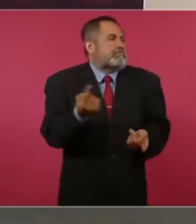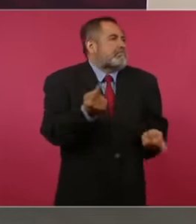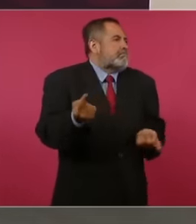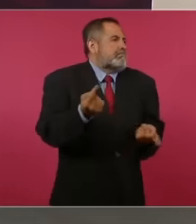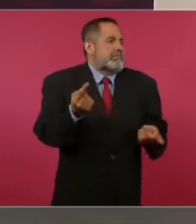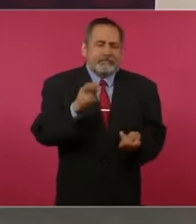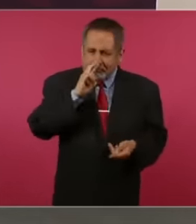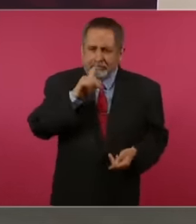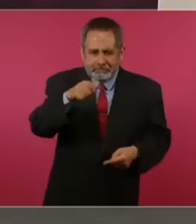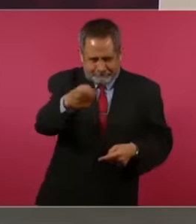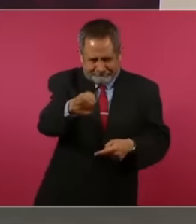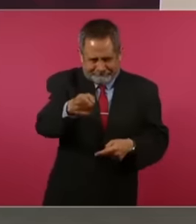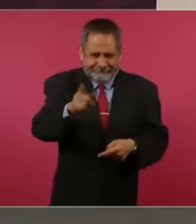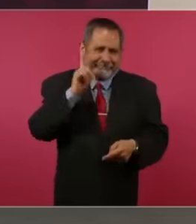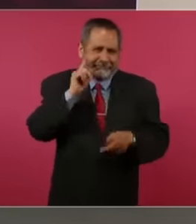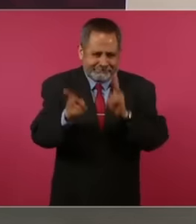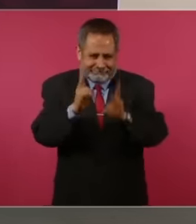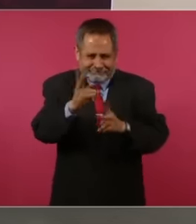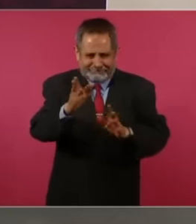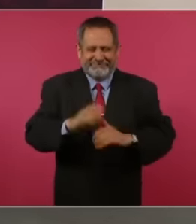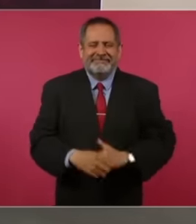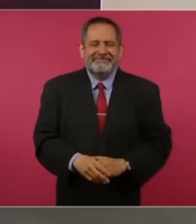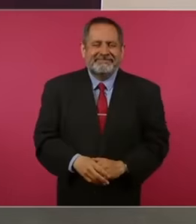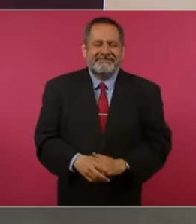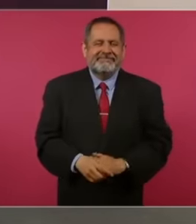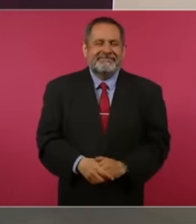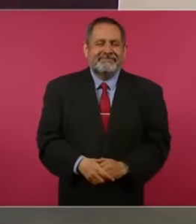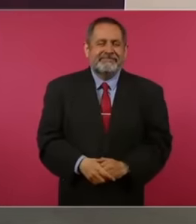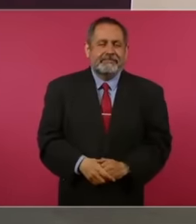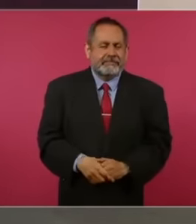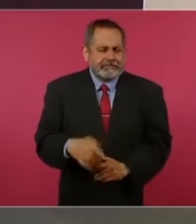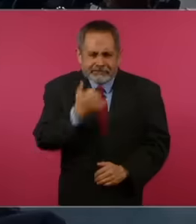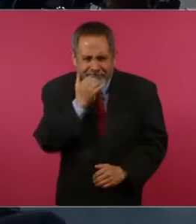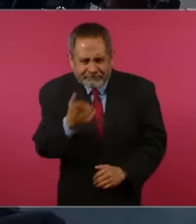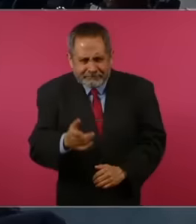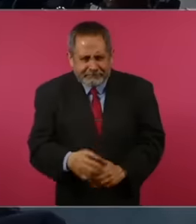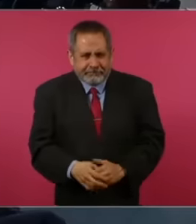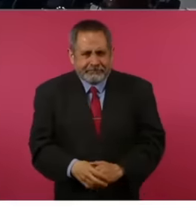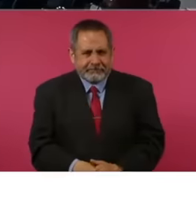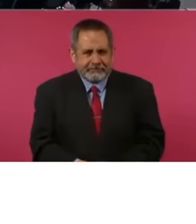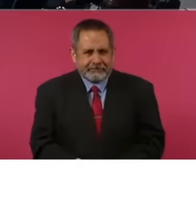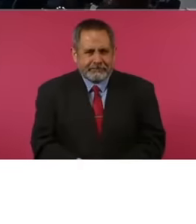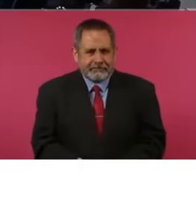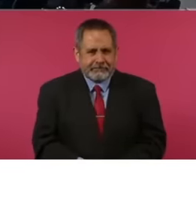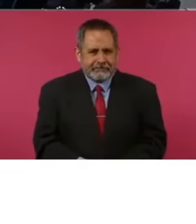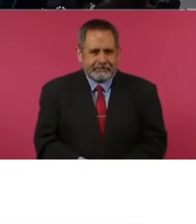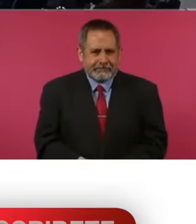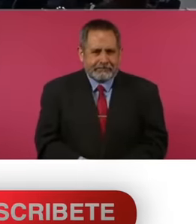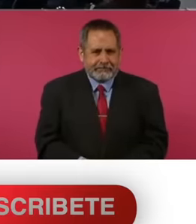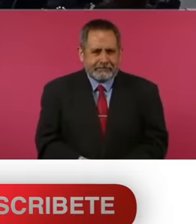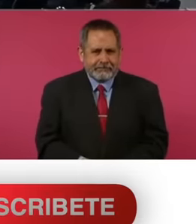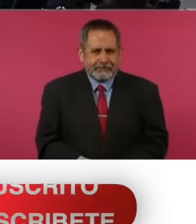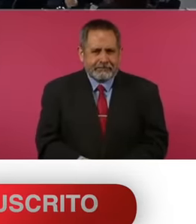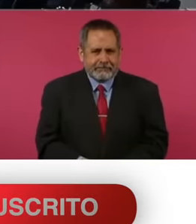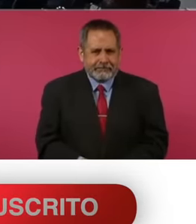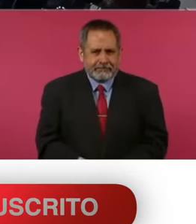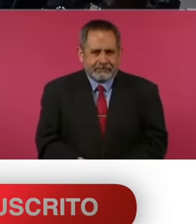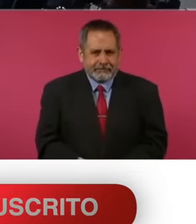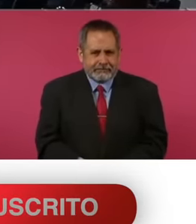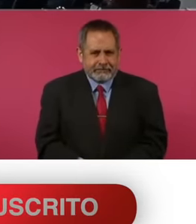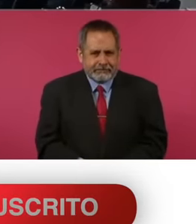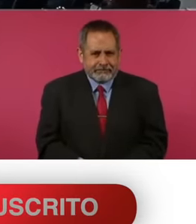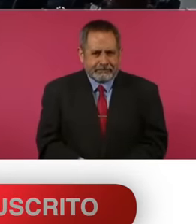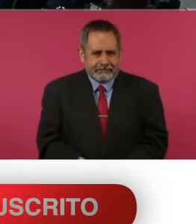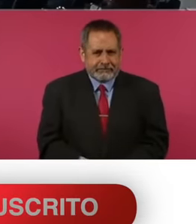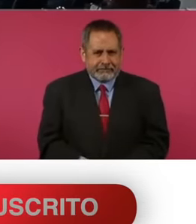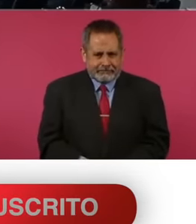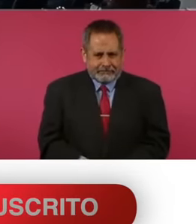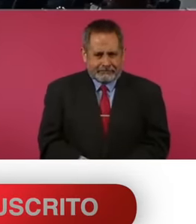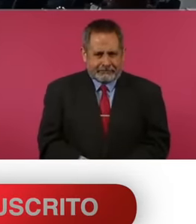tomorrow I would have to report first about